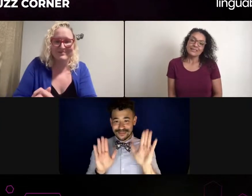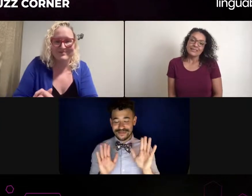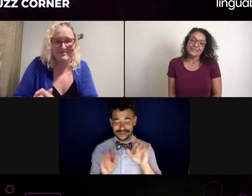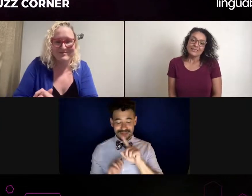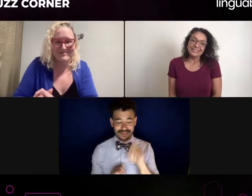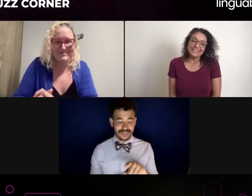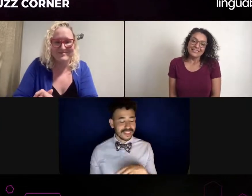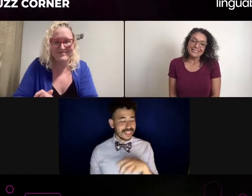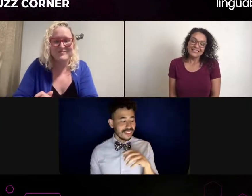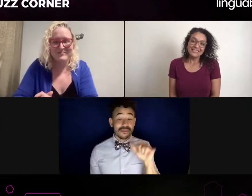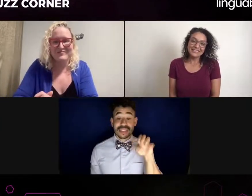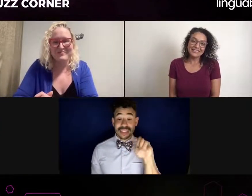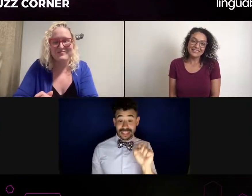by the interpreter doing that. Wow.